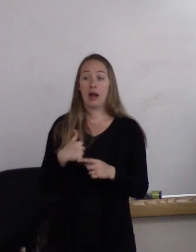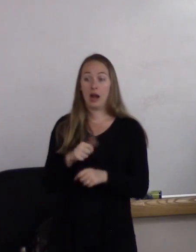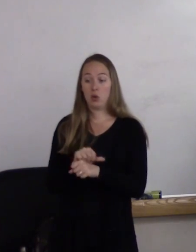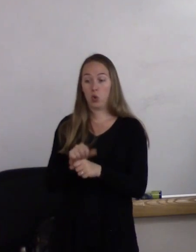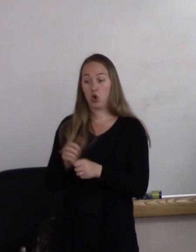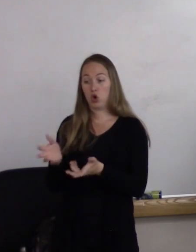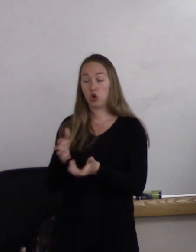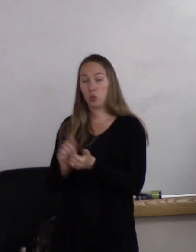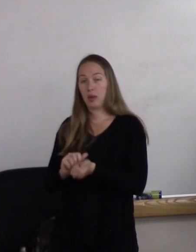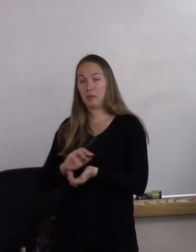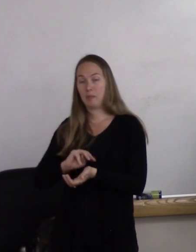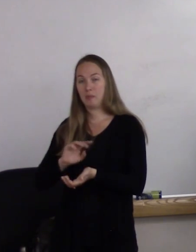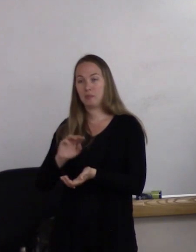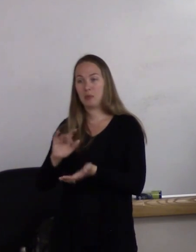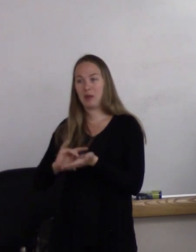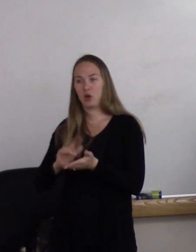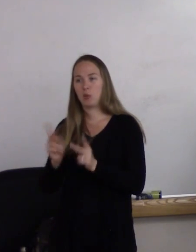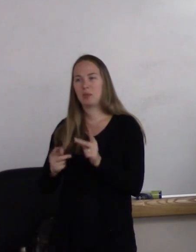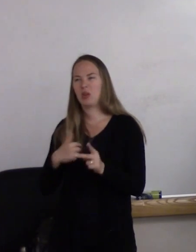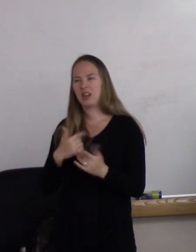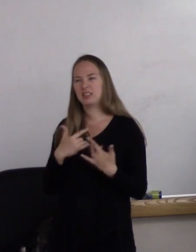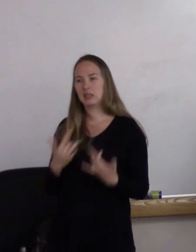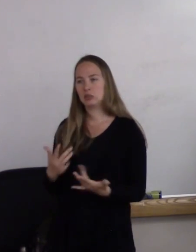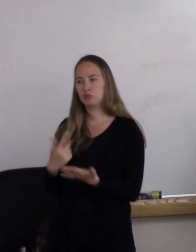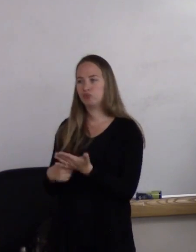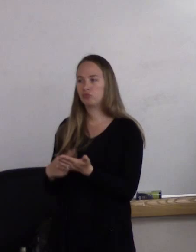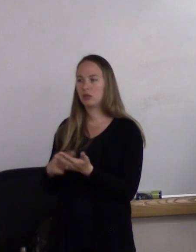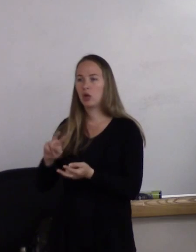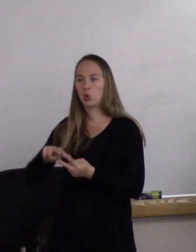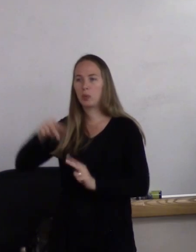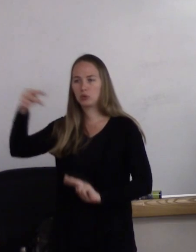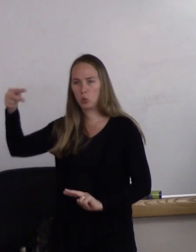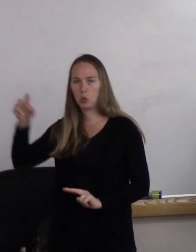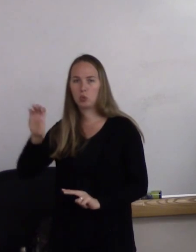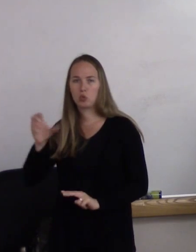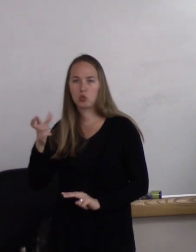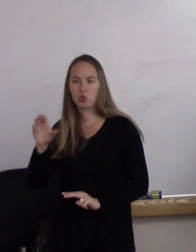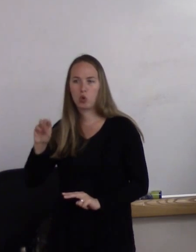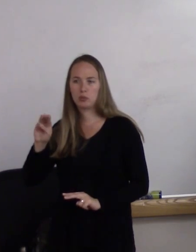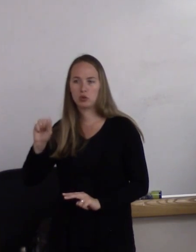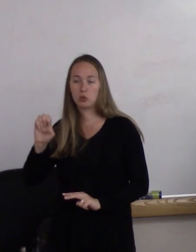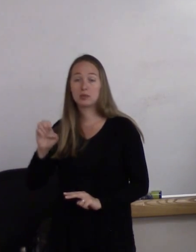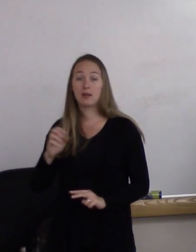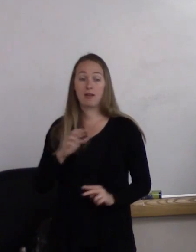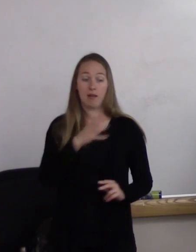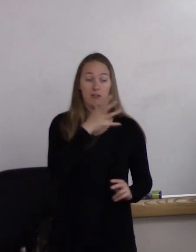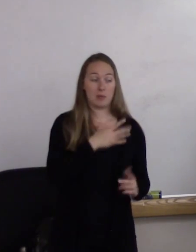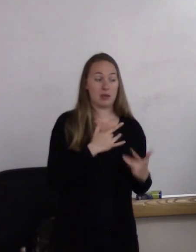I talk about chromosomes. That females generally have an XX chromosome and males have XYs.